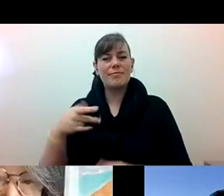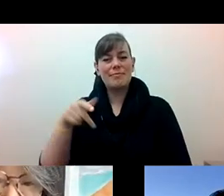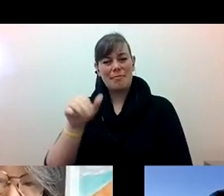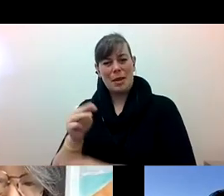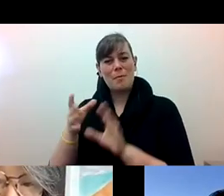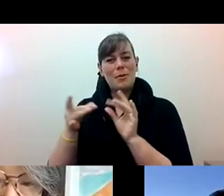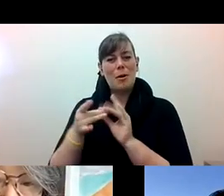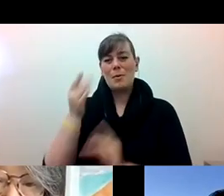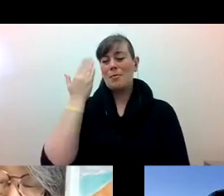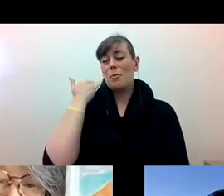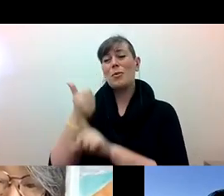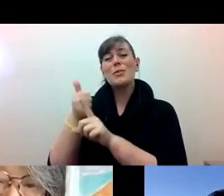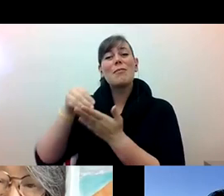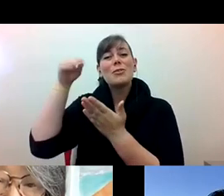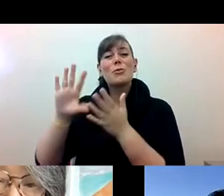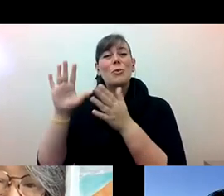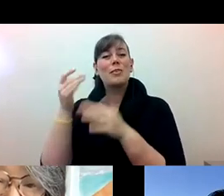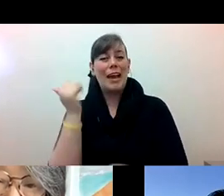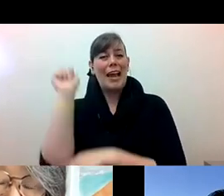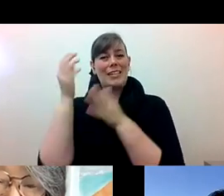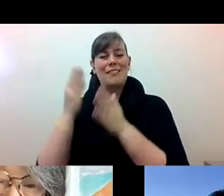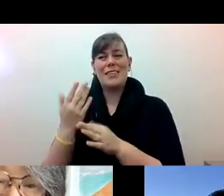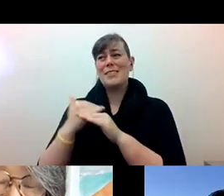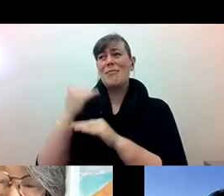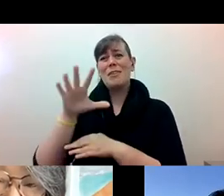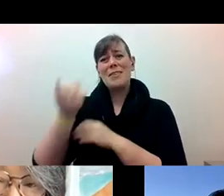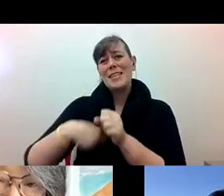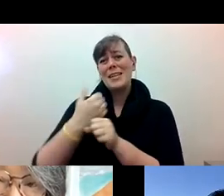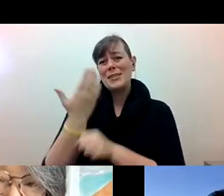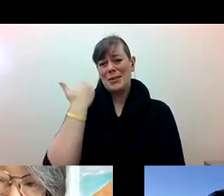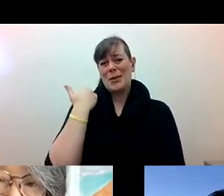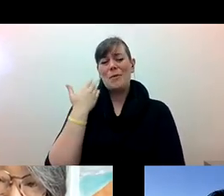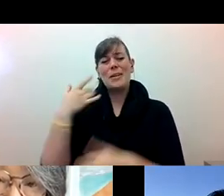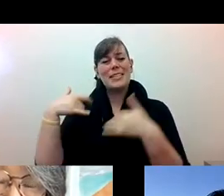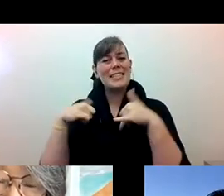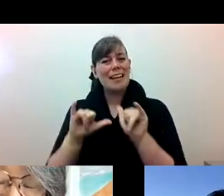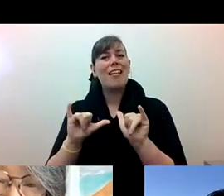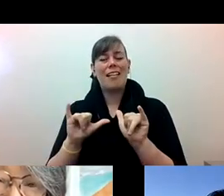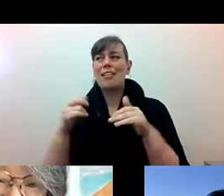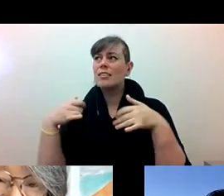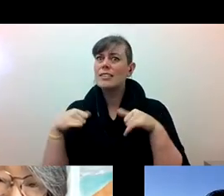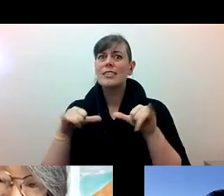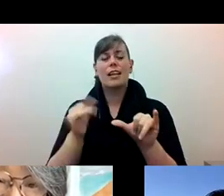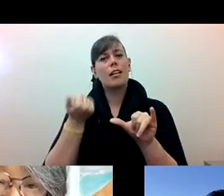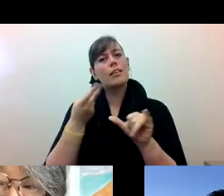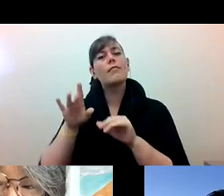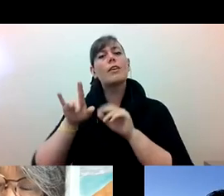Katherine Lee: that she was a student activist over 50 years ago and still some of the questions that Pam has talked in other,